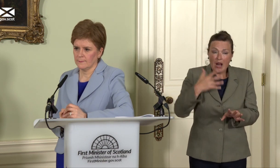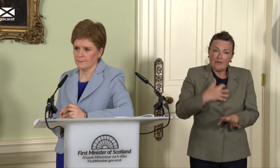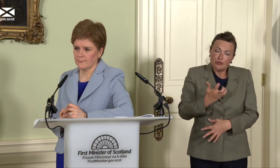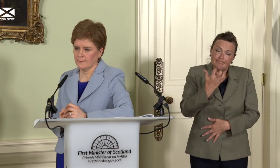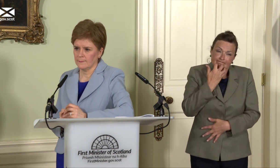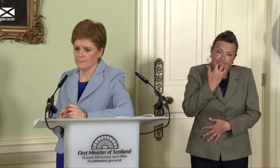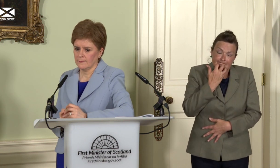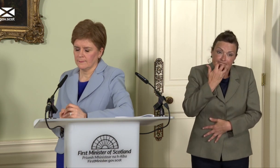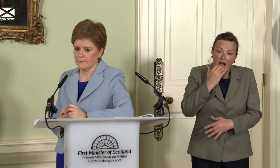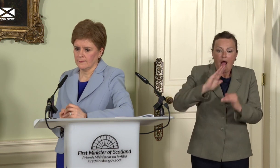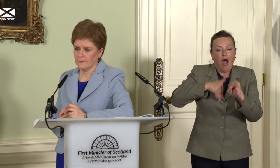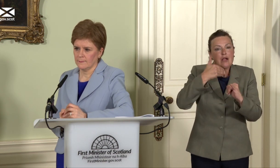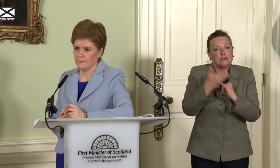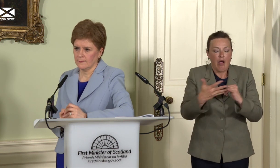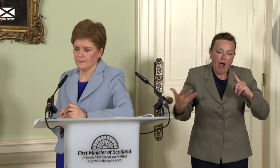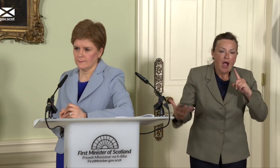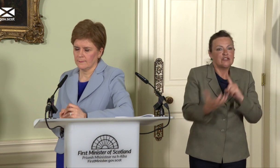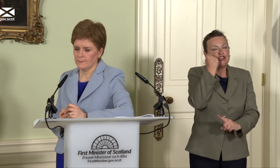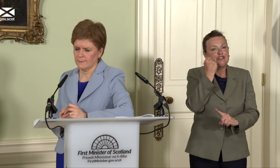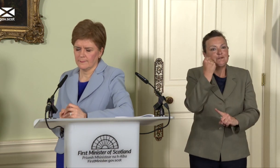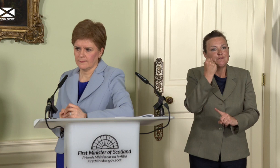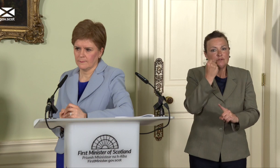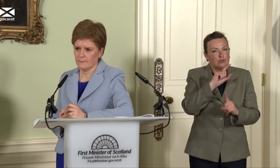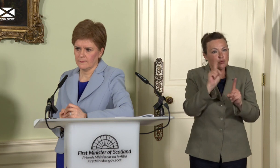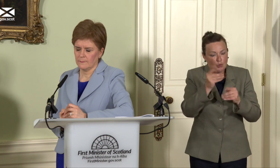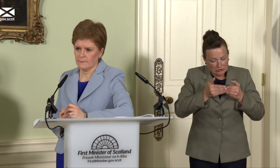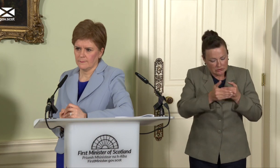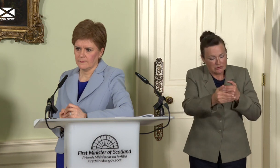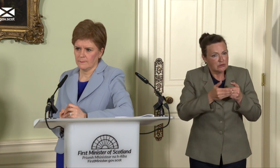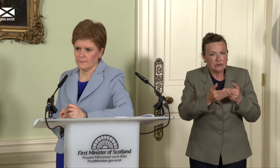and government spending cuts - before Scotland reaches any of the GDP